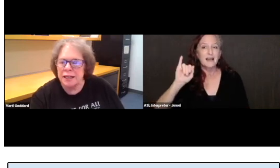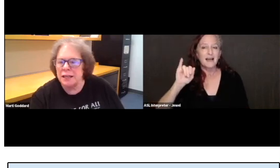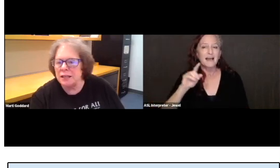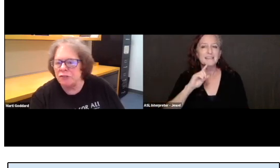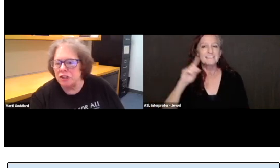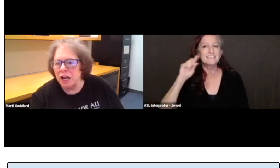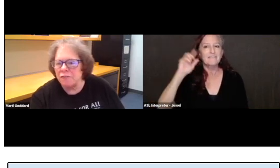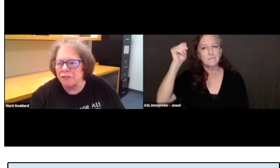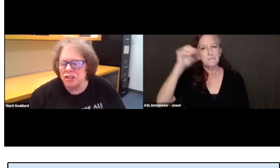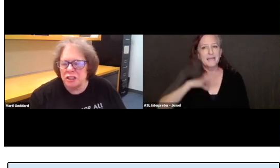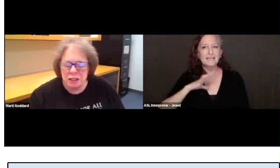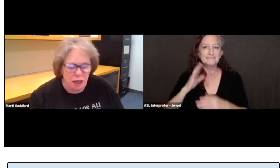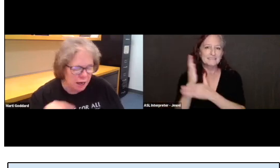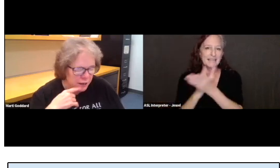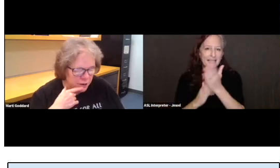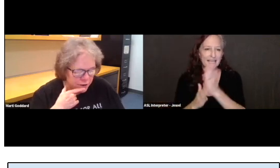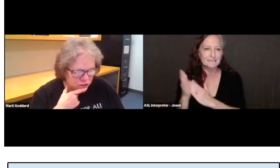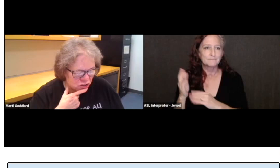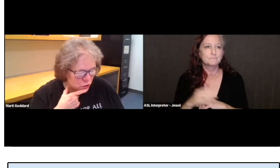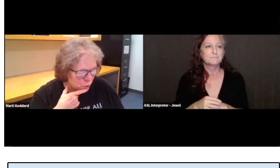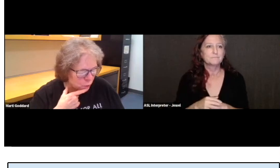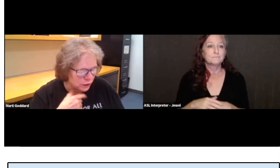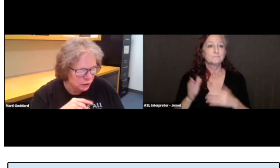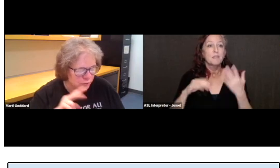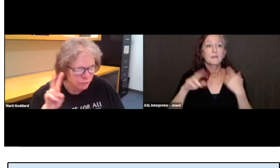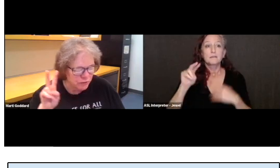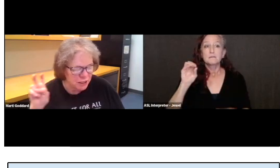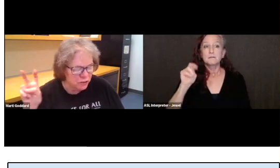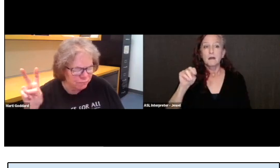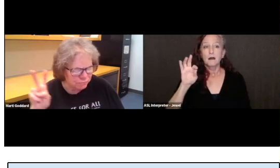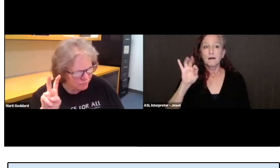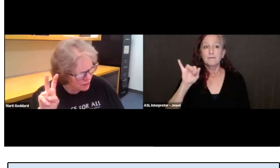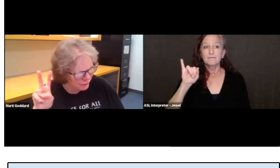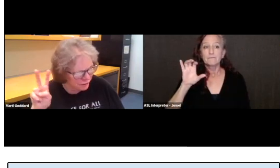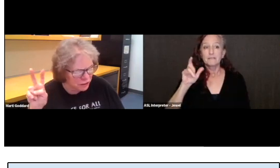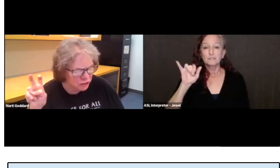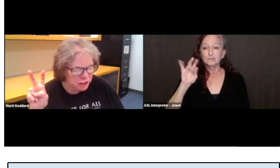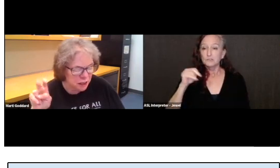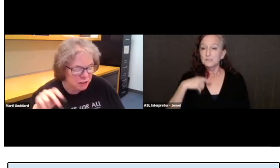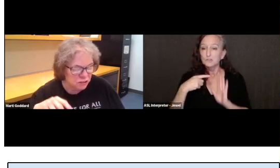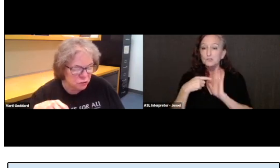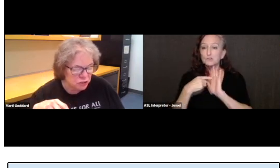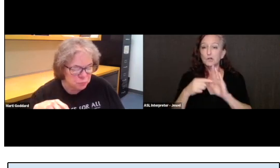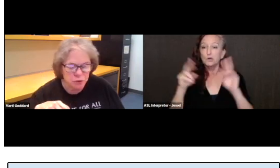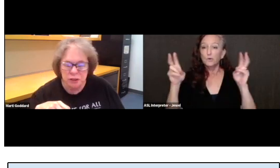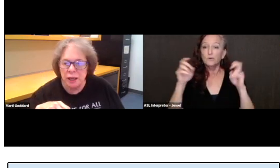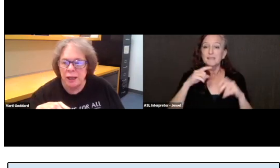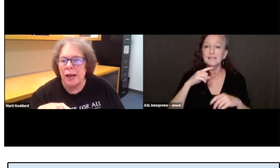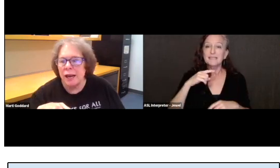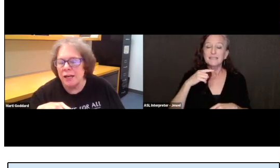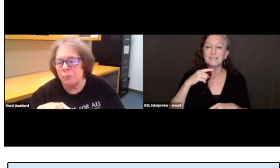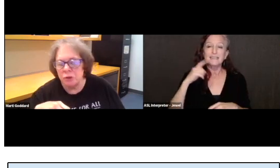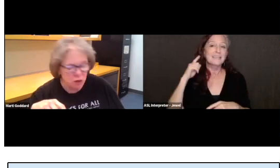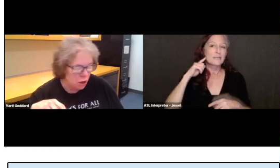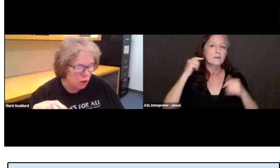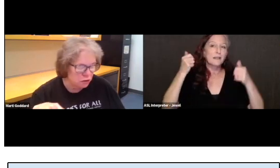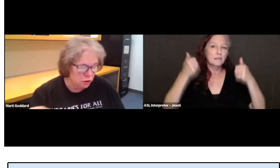And for nonfiction, I showed the hearing loss sourcebook and a book called